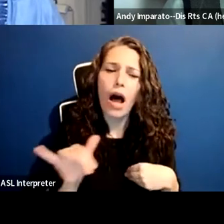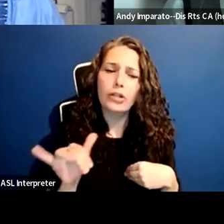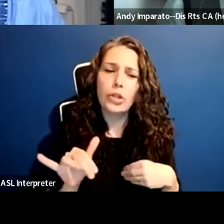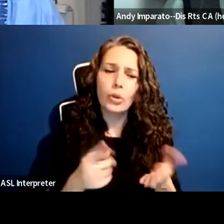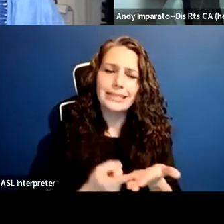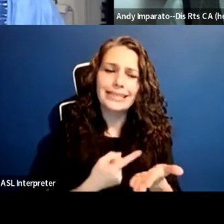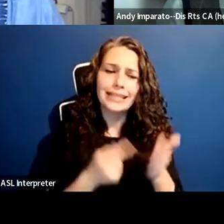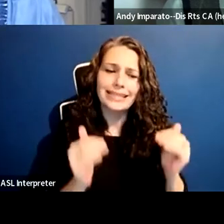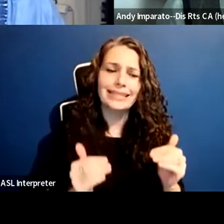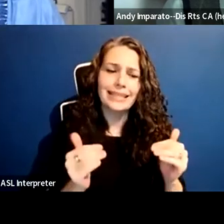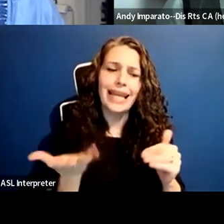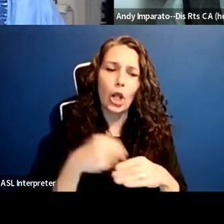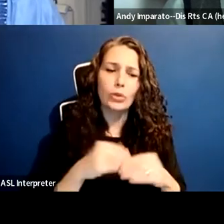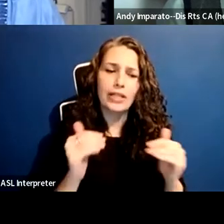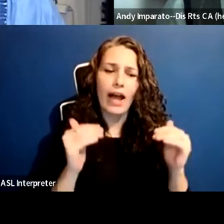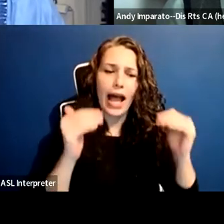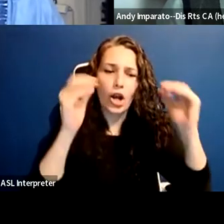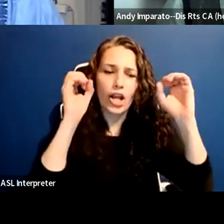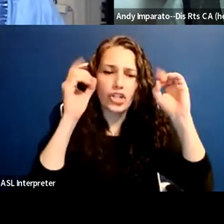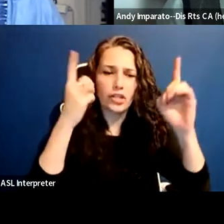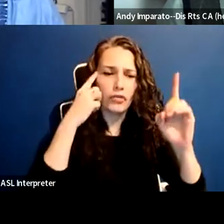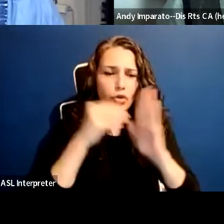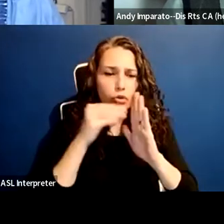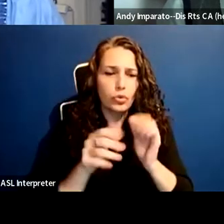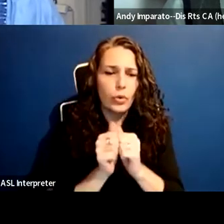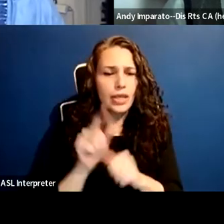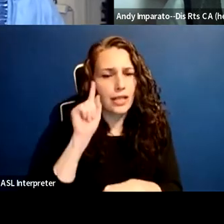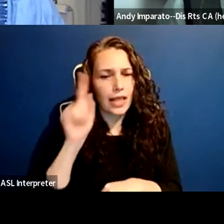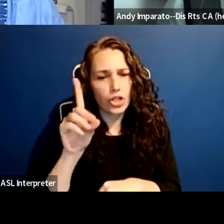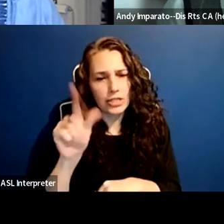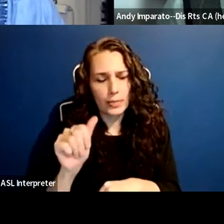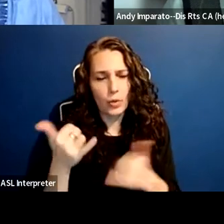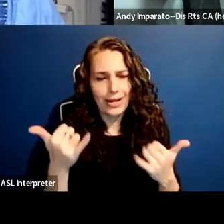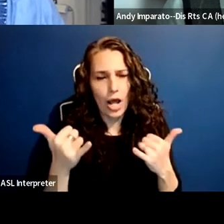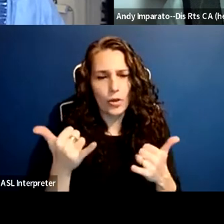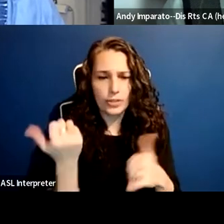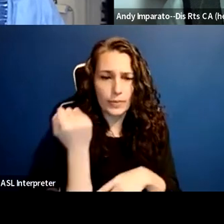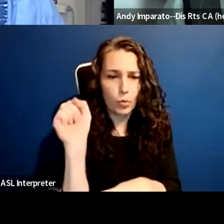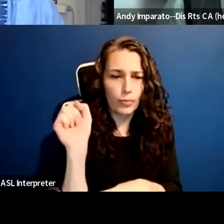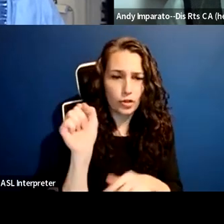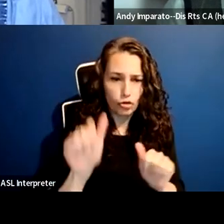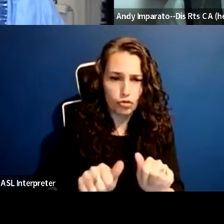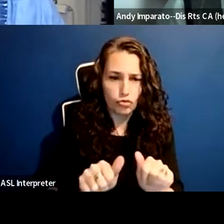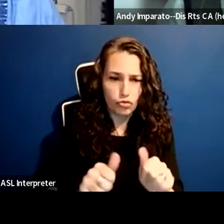for students with intellectual disabilities. There's been a movement to try to open up higher education,